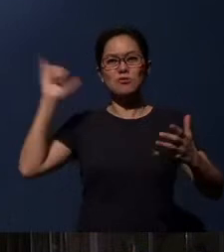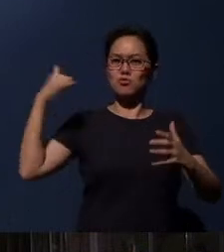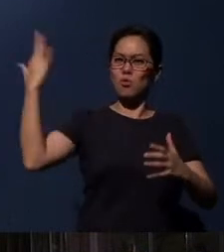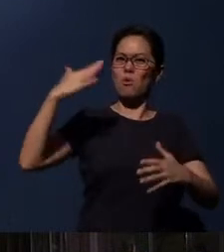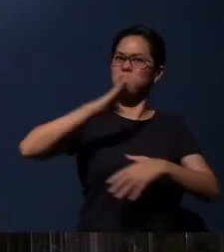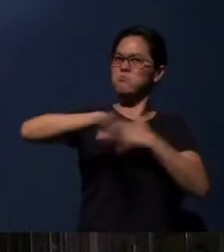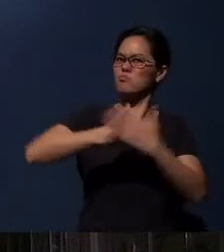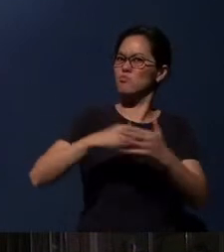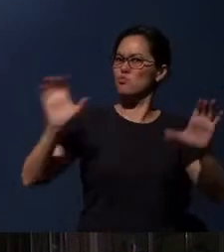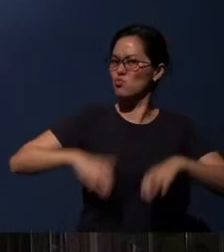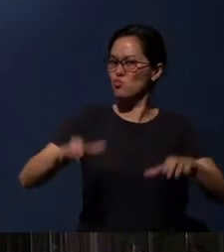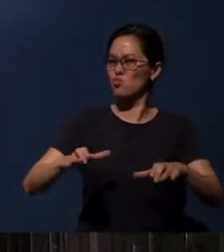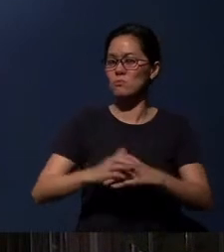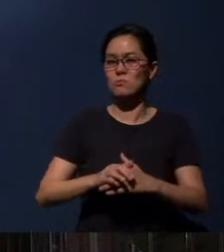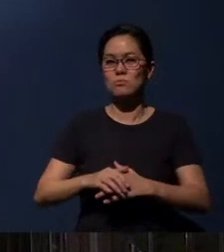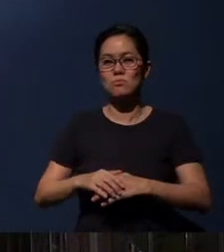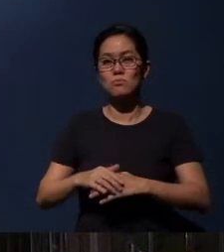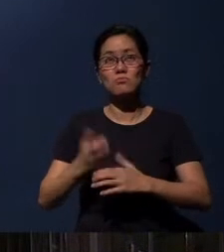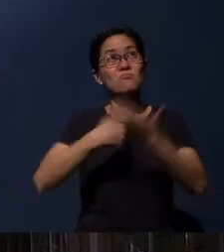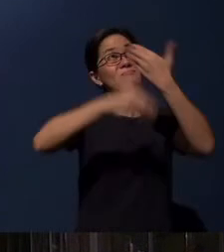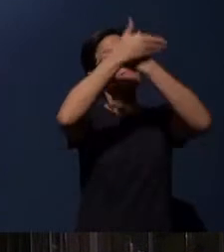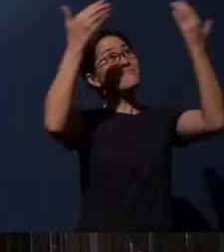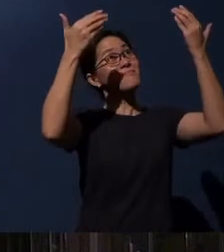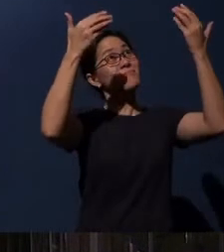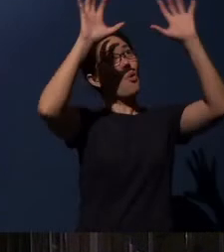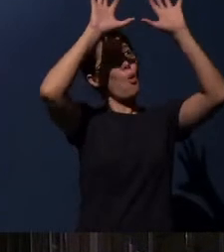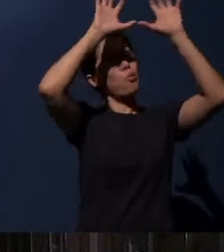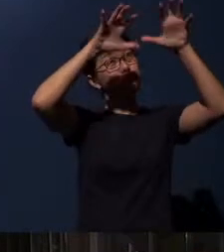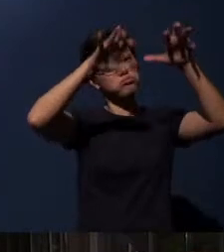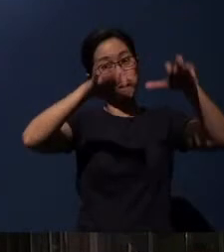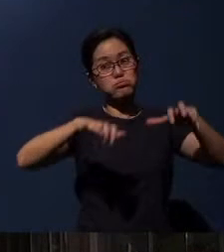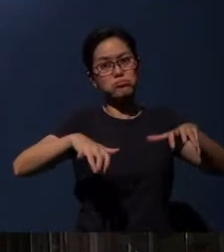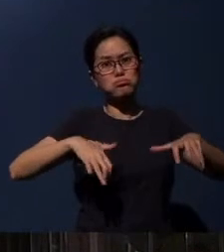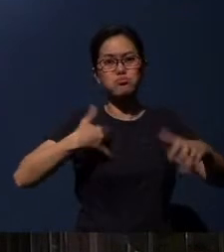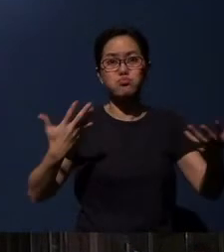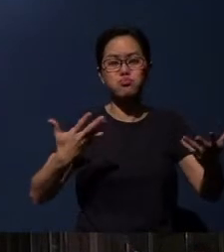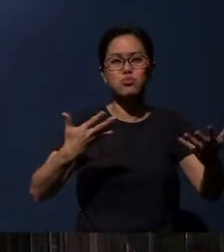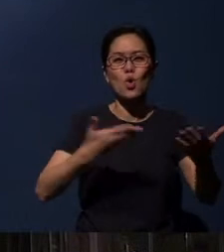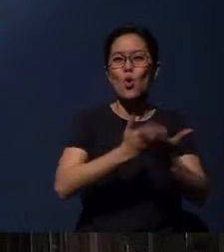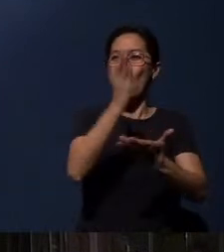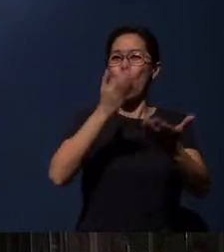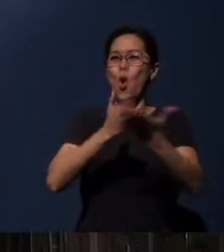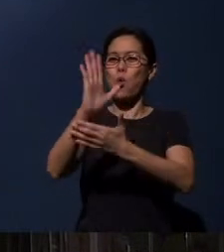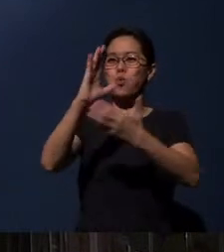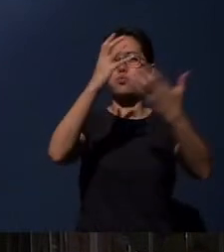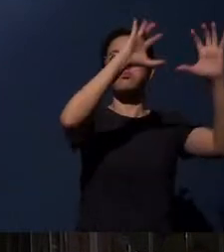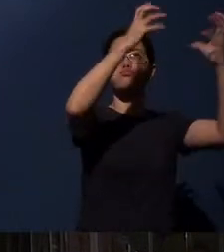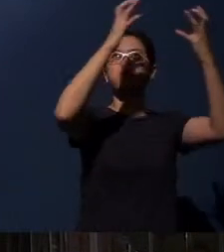“You heavens above, rain down my righteousness; let the clouds shower it down.